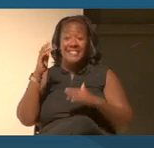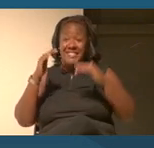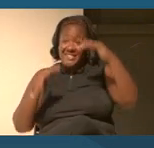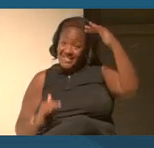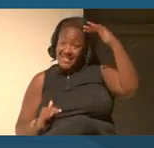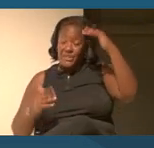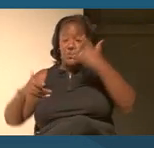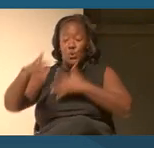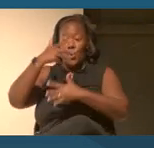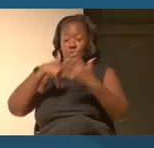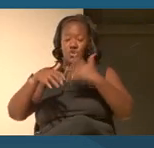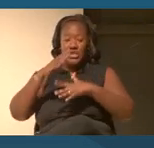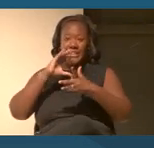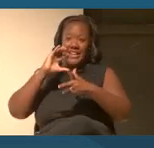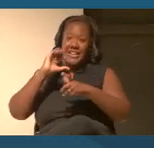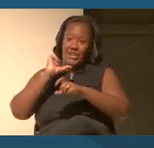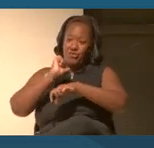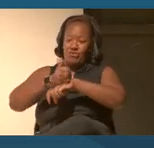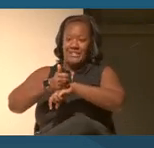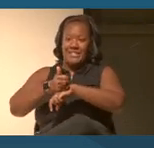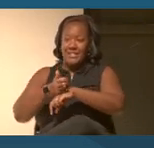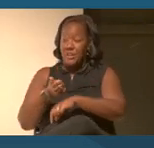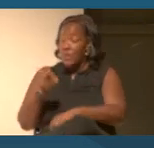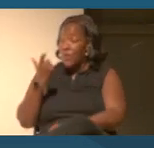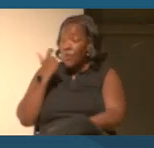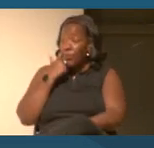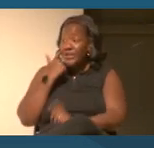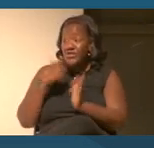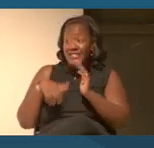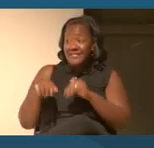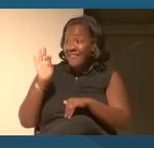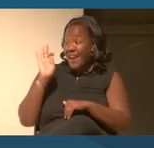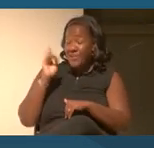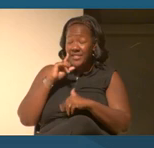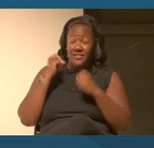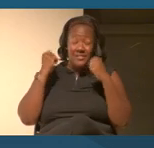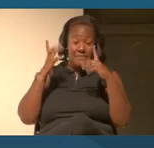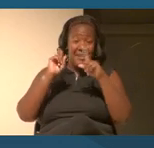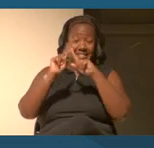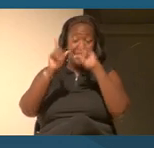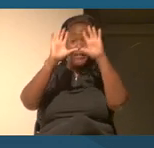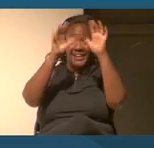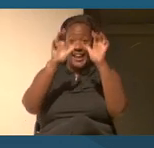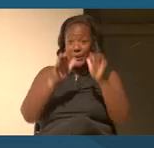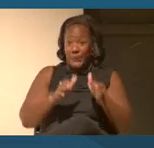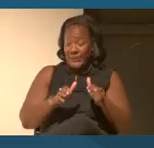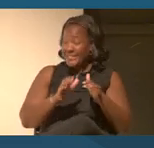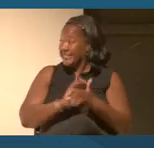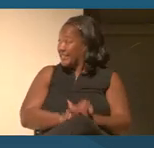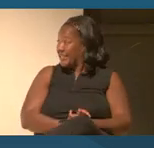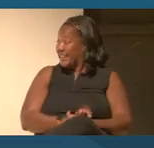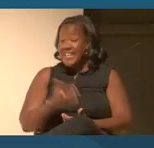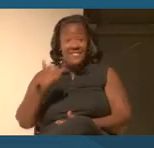What does that mean? 'Cause we just found out that there's a whole bunch of categories. That's right, that we make up.